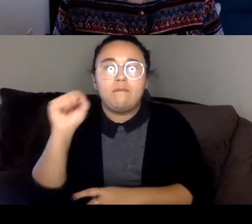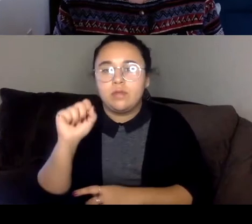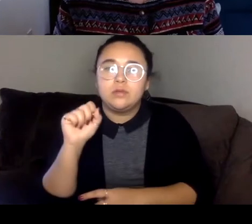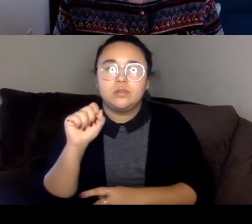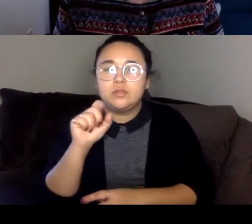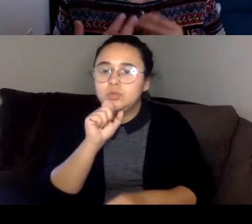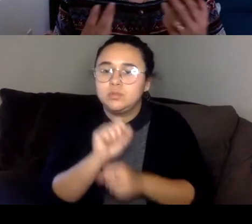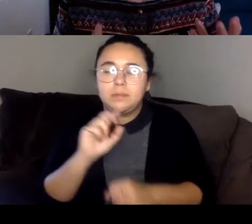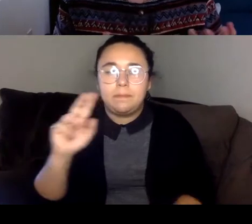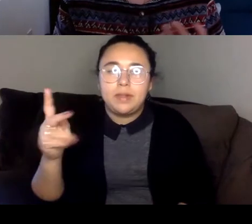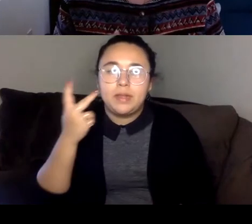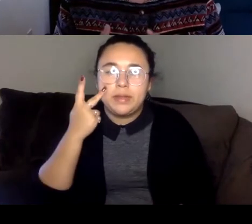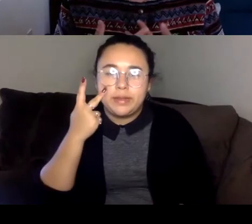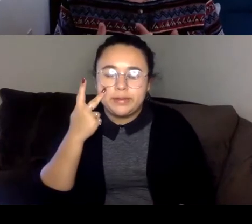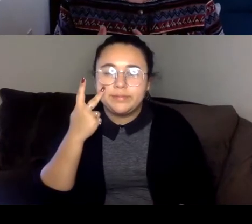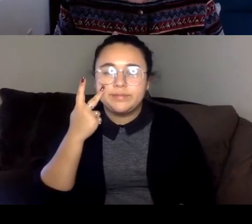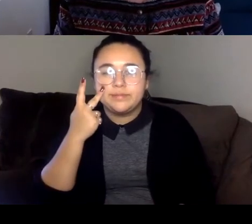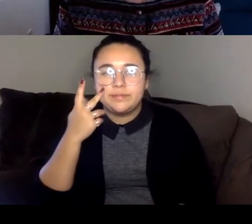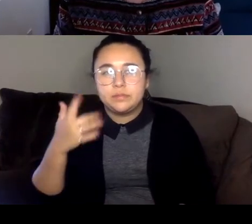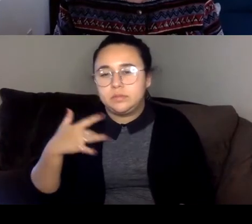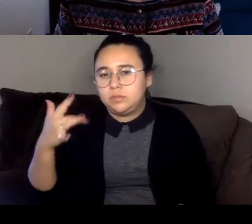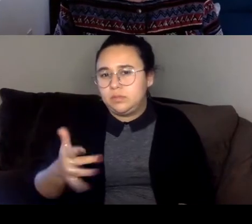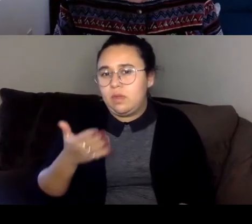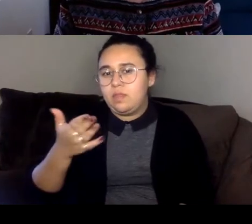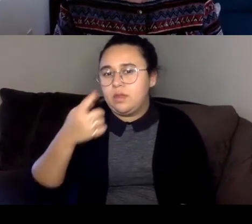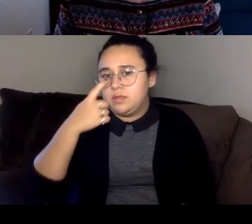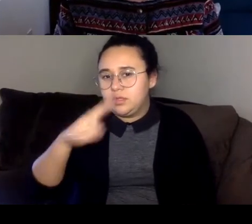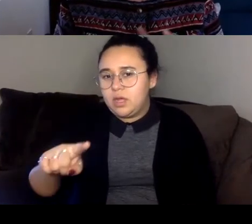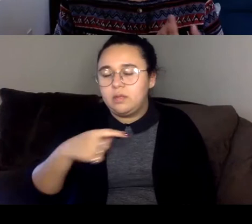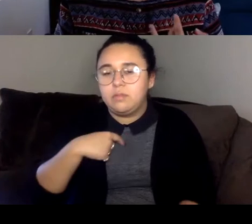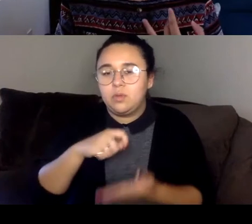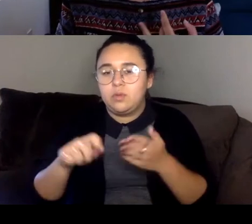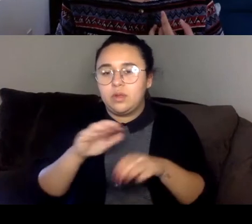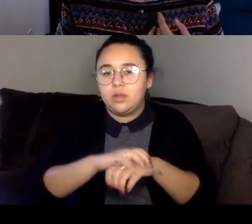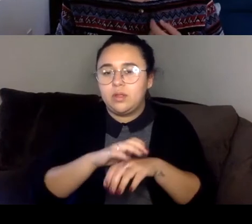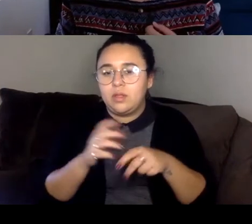sensitive in Thailand so actually writing in English, allowed me to be more explicit